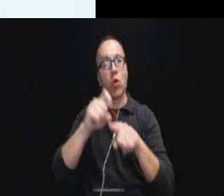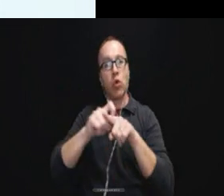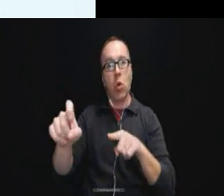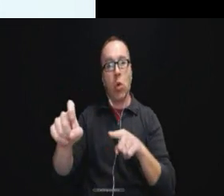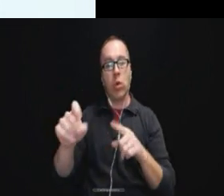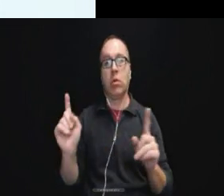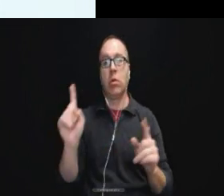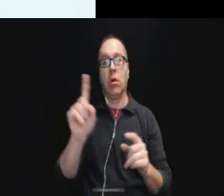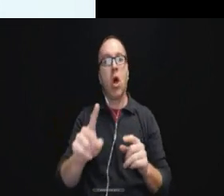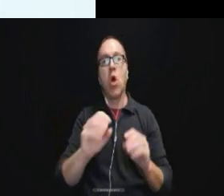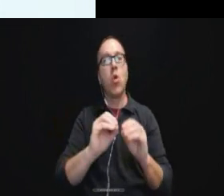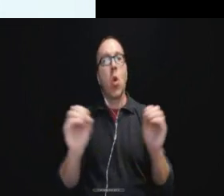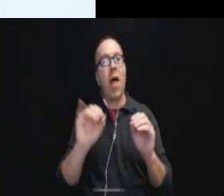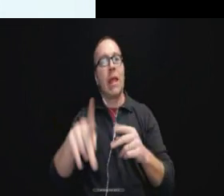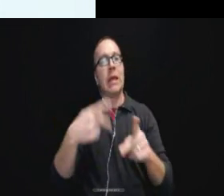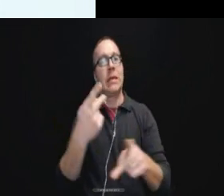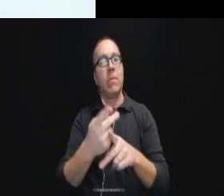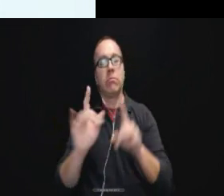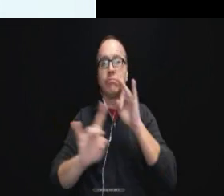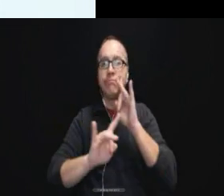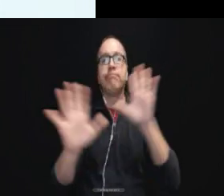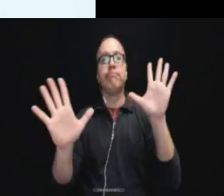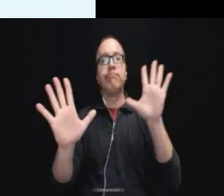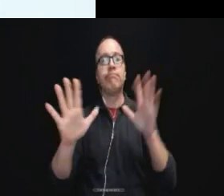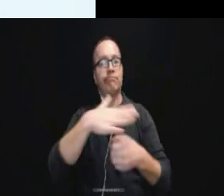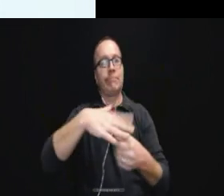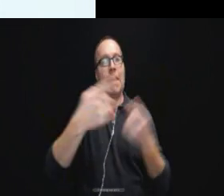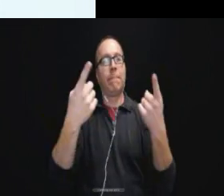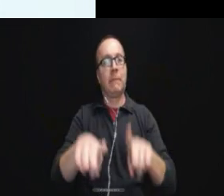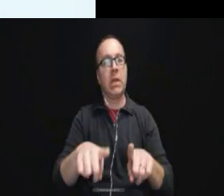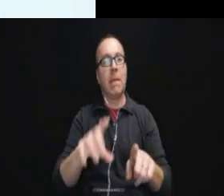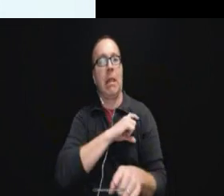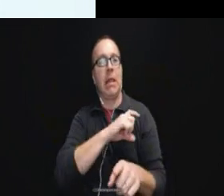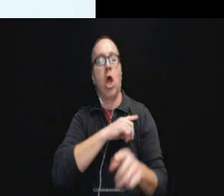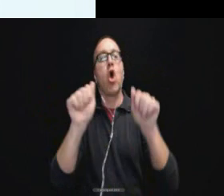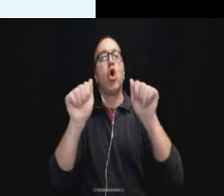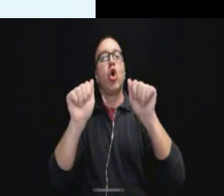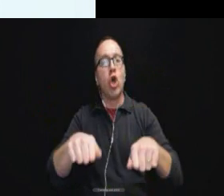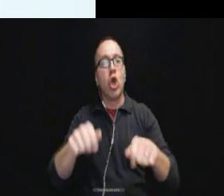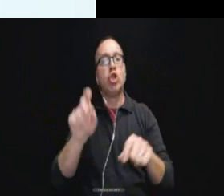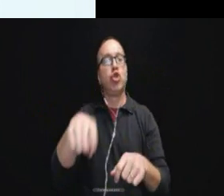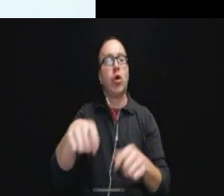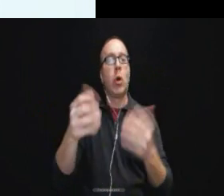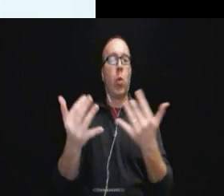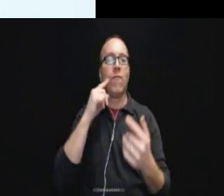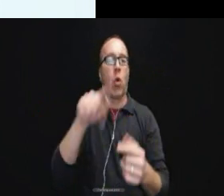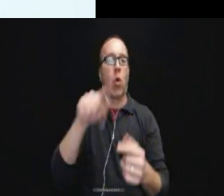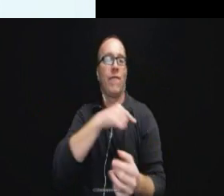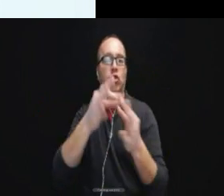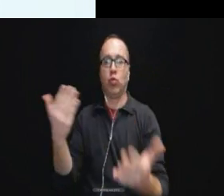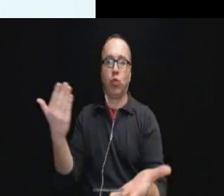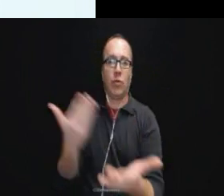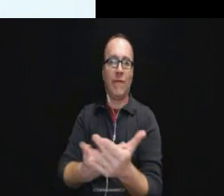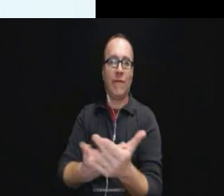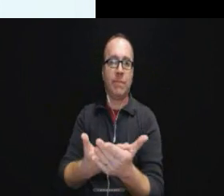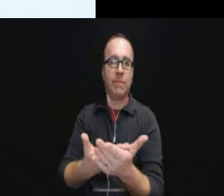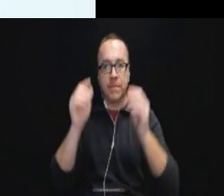you didn't have these types of exigent circumstances. The police should have waited for a qualified interpreter to arrive.